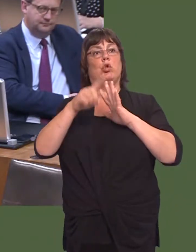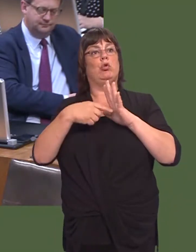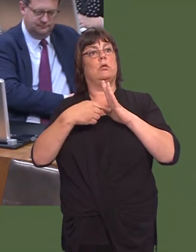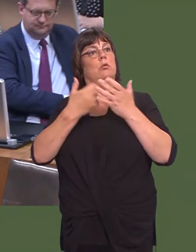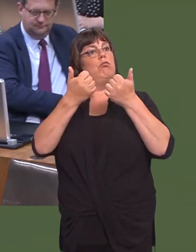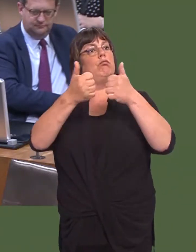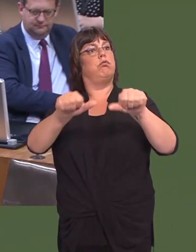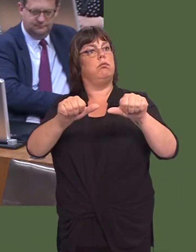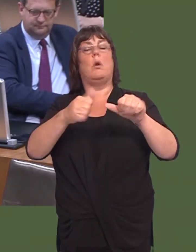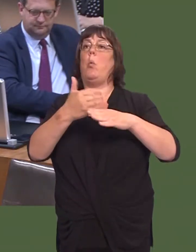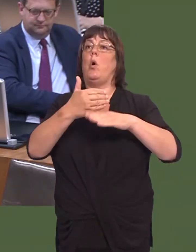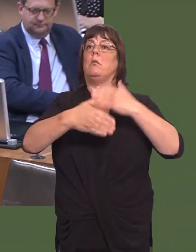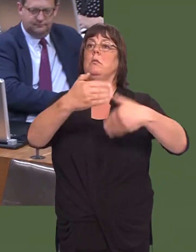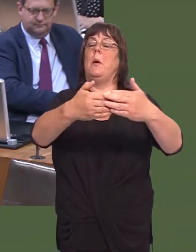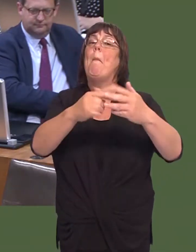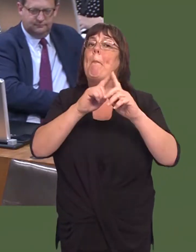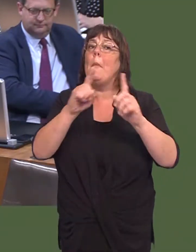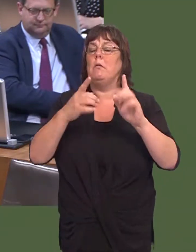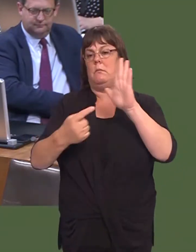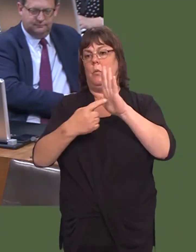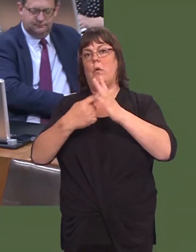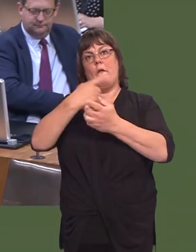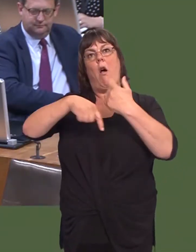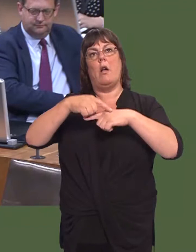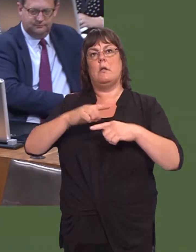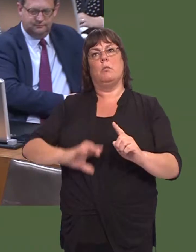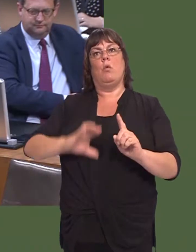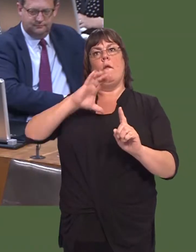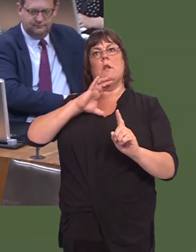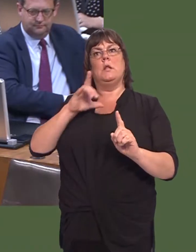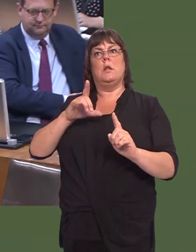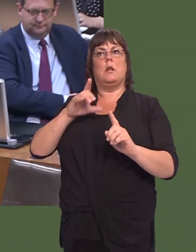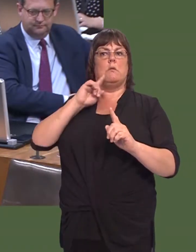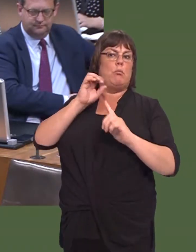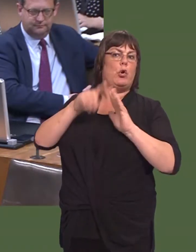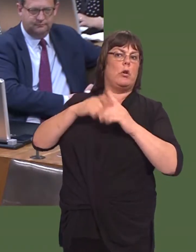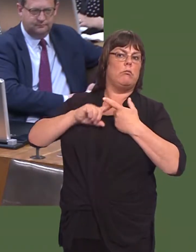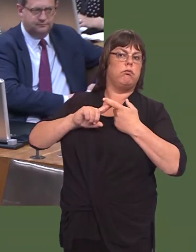But it has to proceed on a basis that is sustainable and where the risk to the public purse is acceptable.